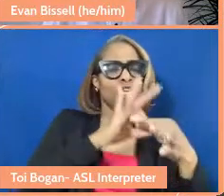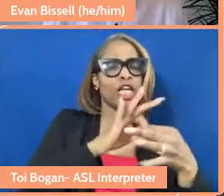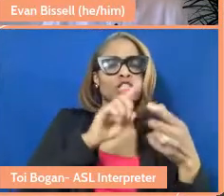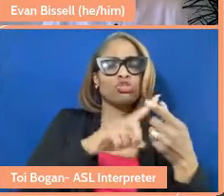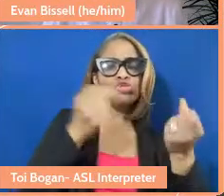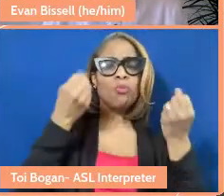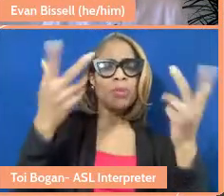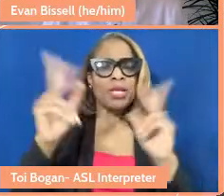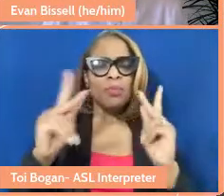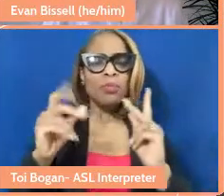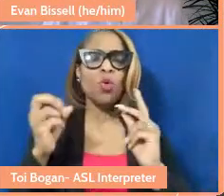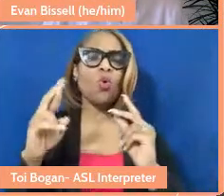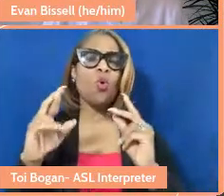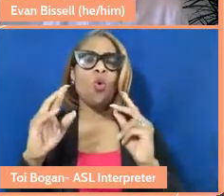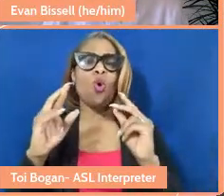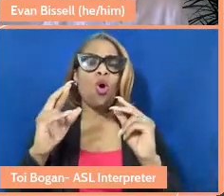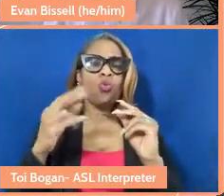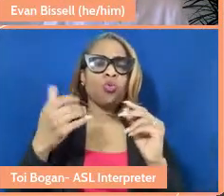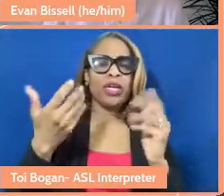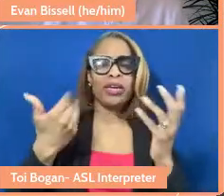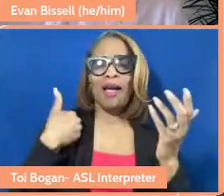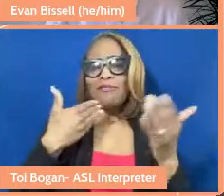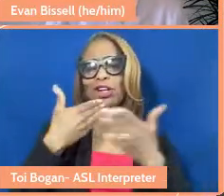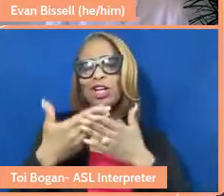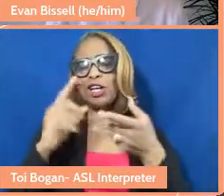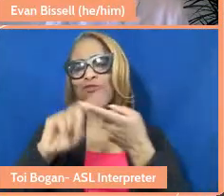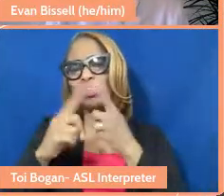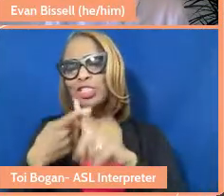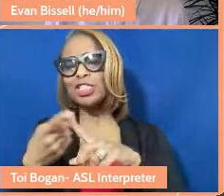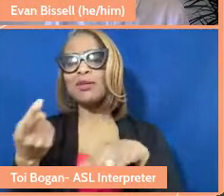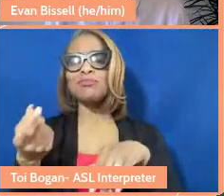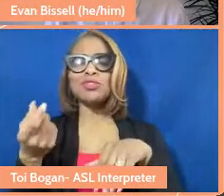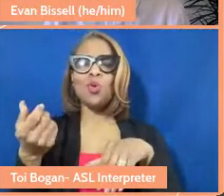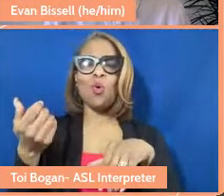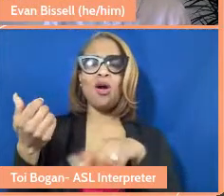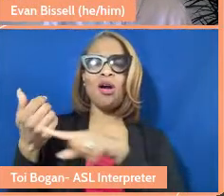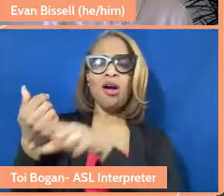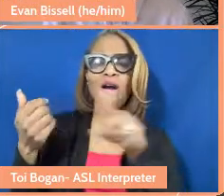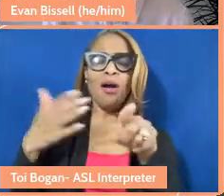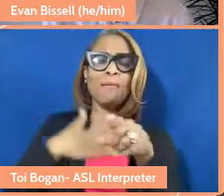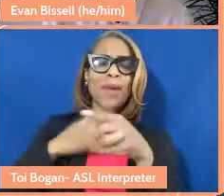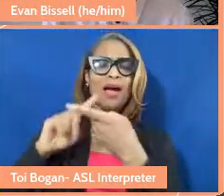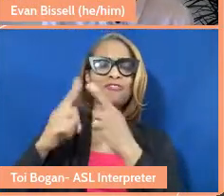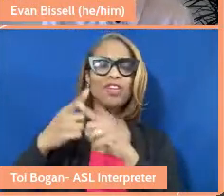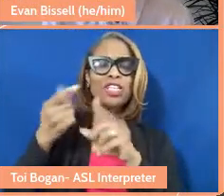and sustaining friendships, or how many of our friends are organizers and know how to kind of